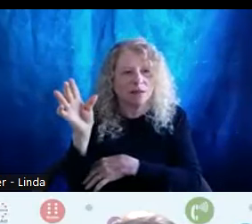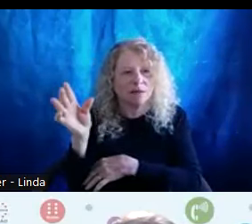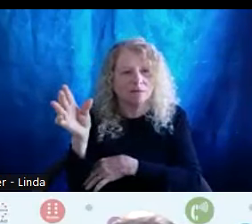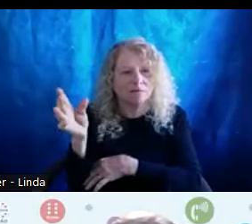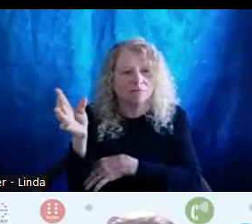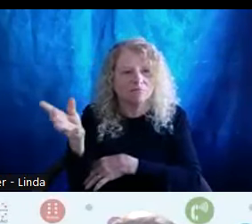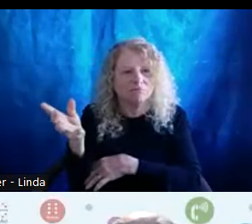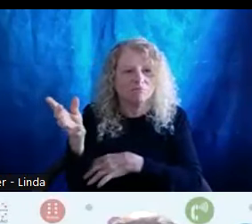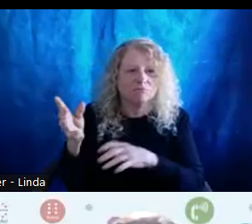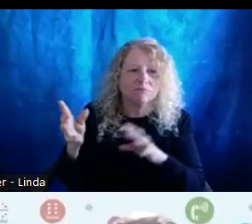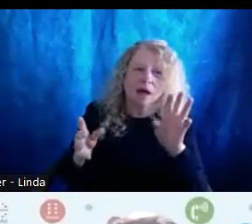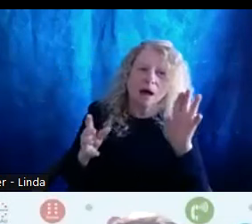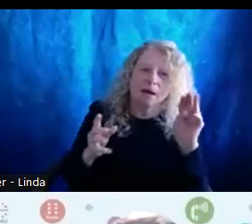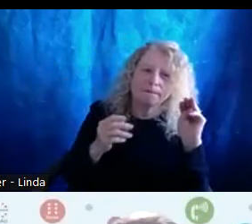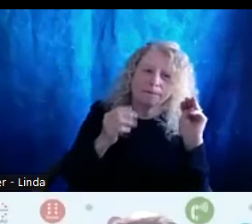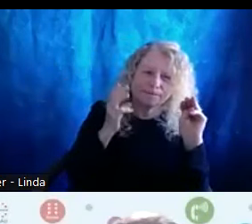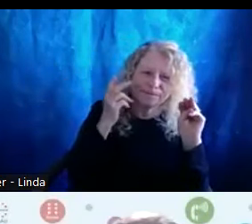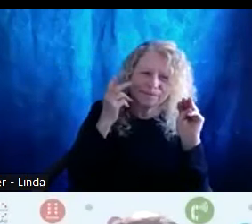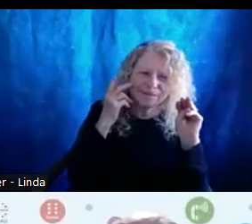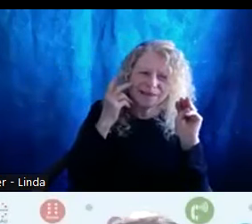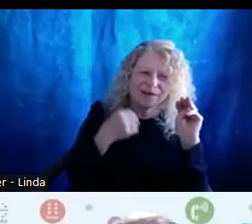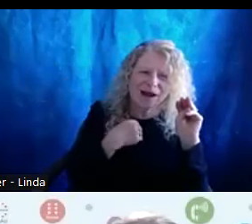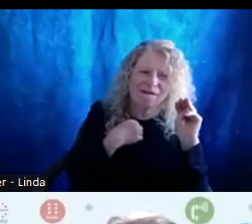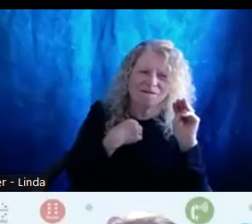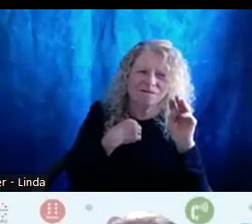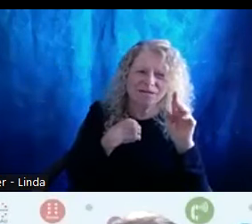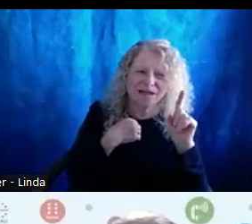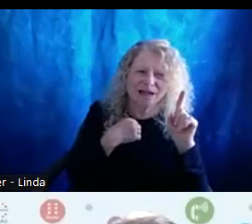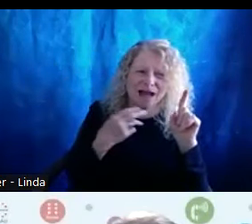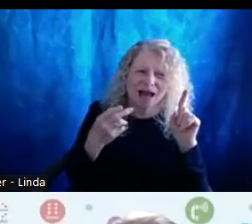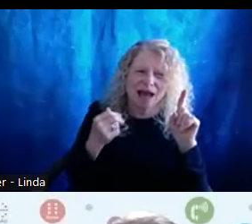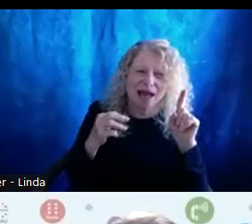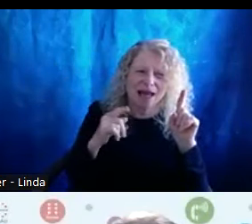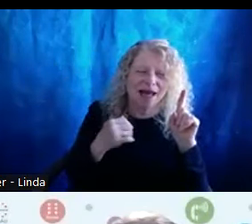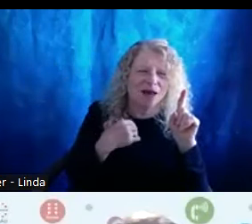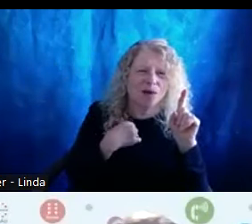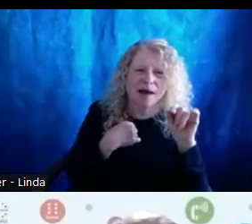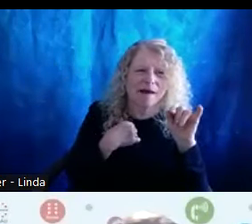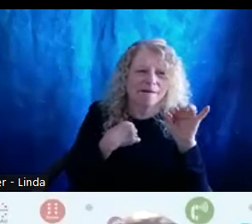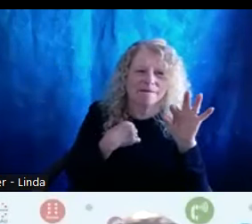Let me see if I have it handy. I don't have it. I don't have it handy.